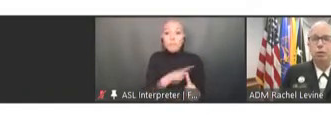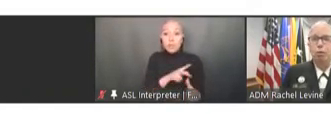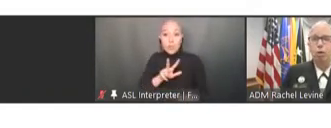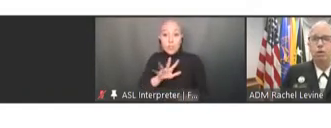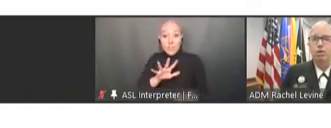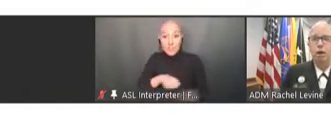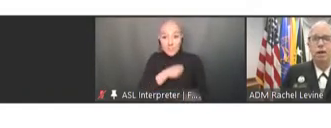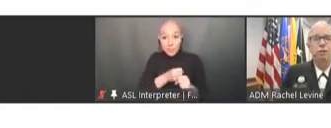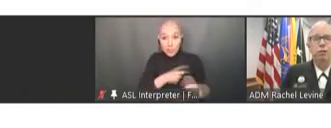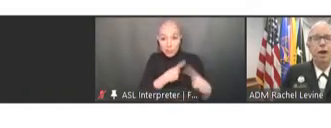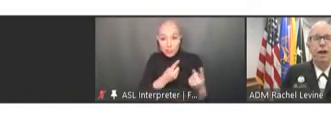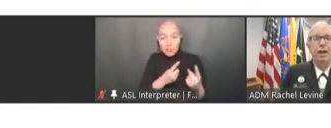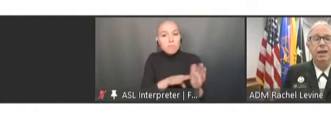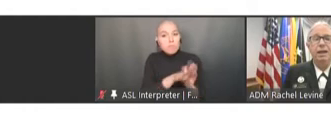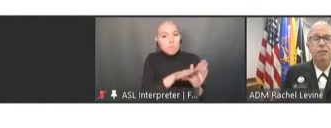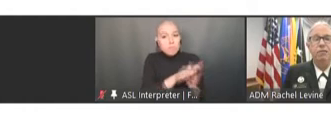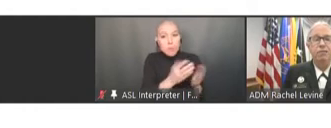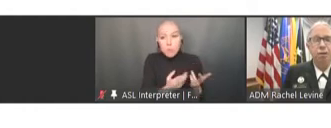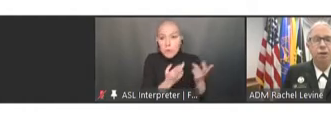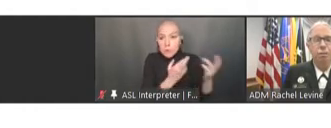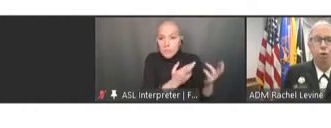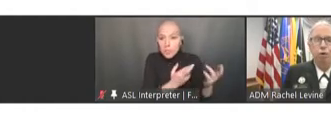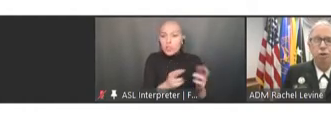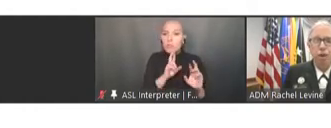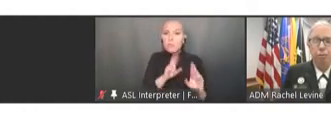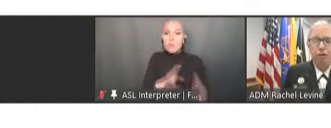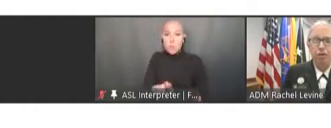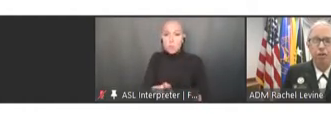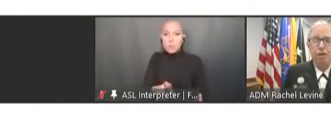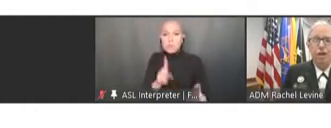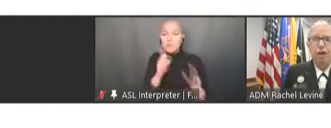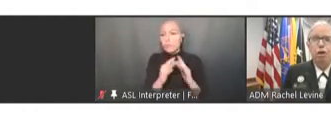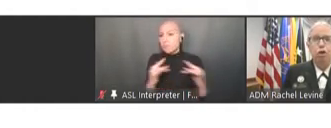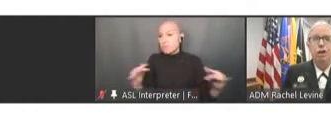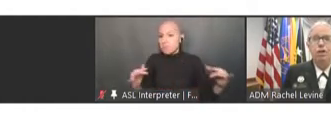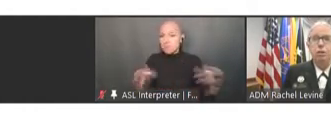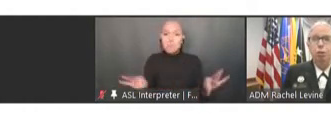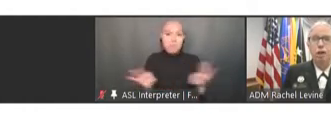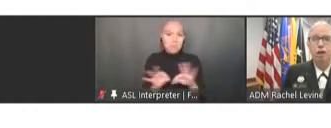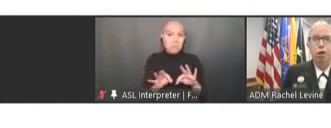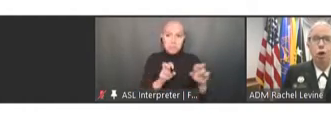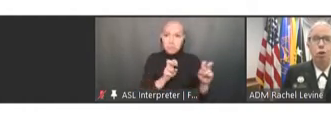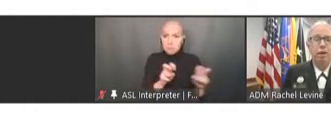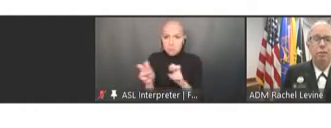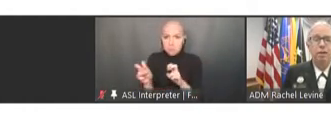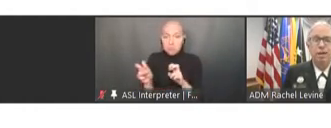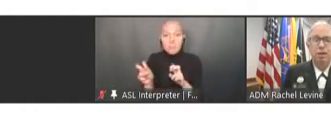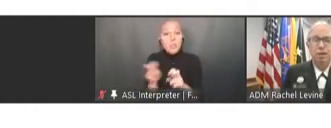reports on a variety of very important topics including supporting global immunizations,